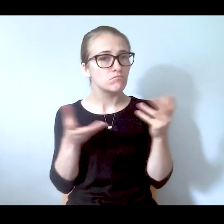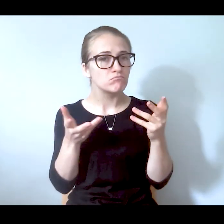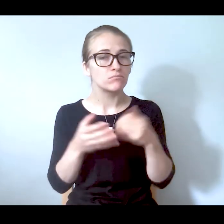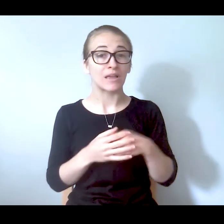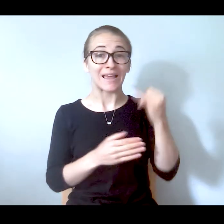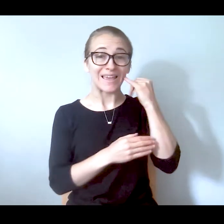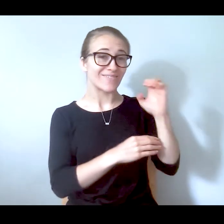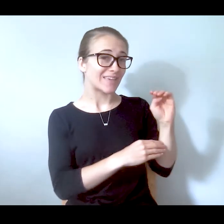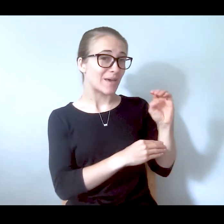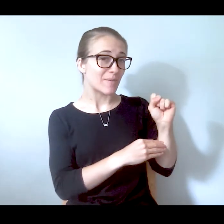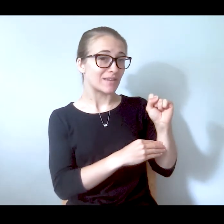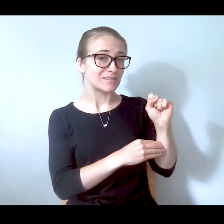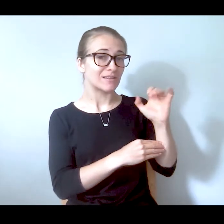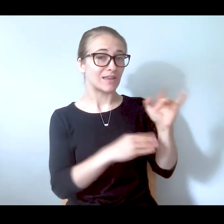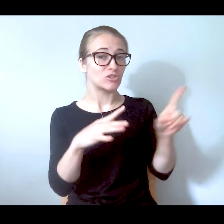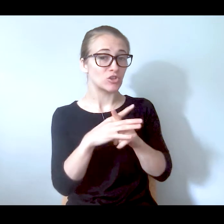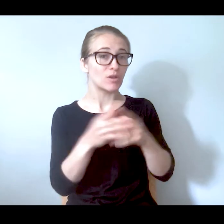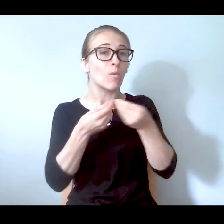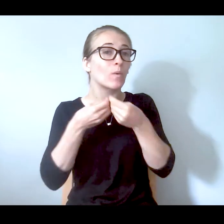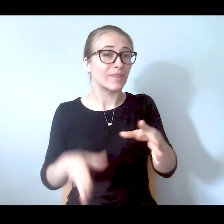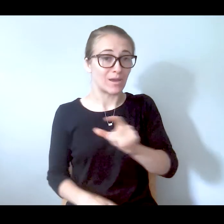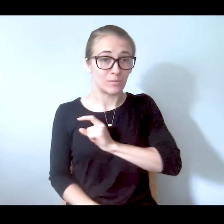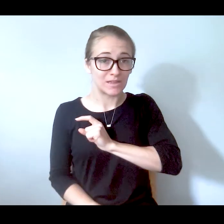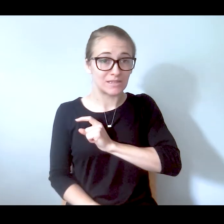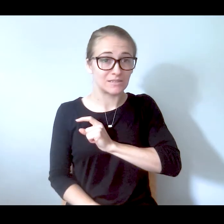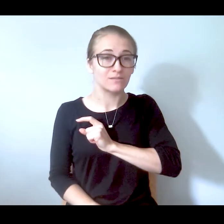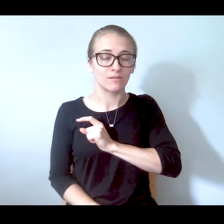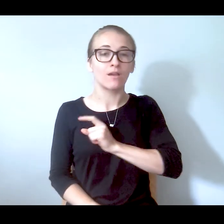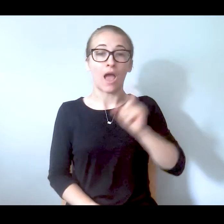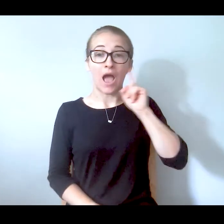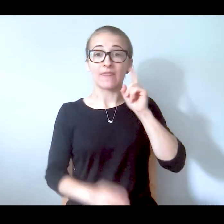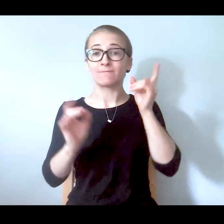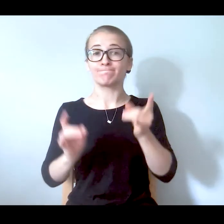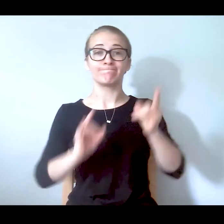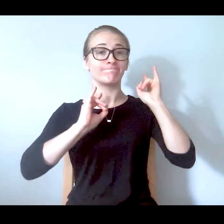showing up without the police, I think right from the get-go for the person in crisis, because many